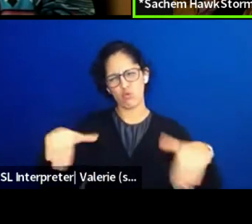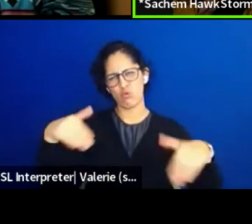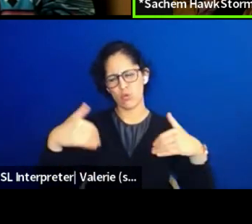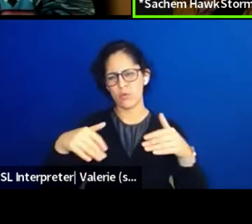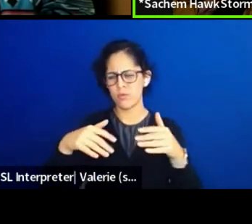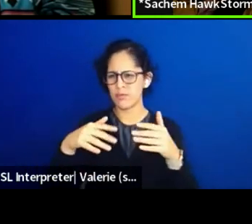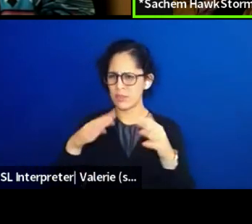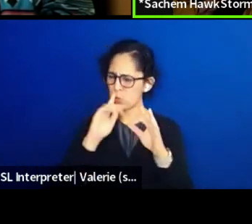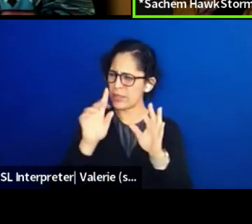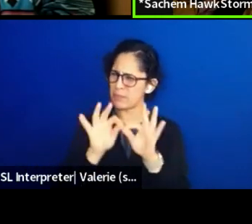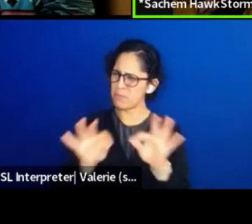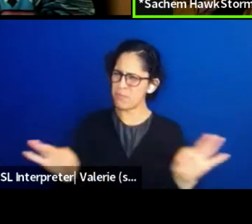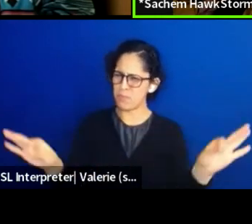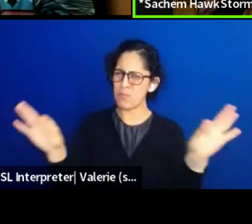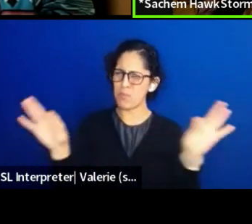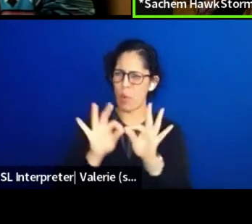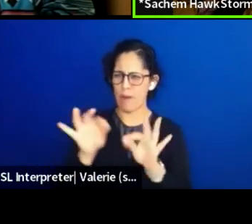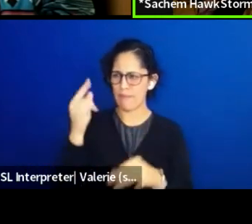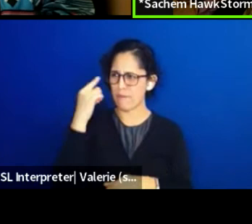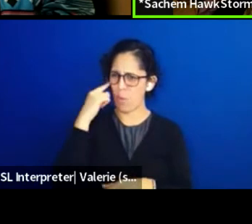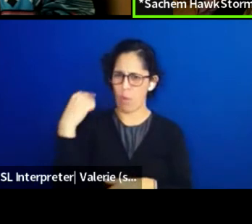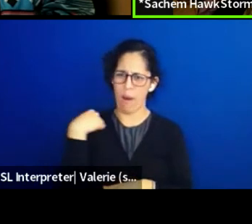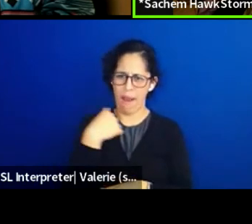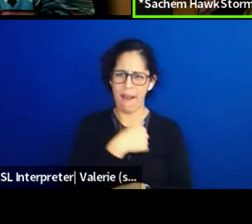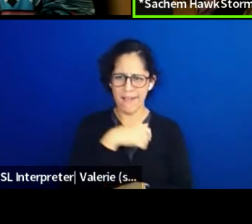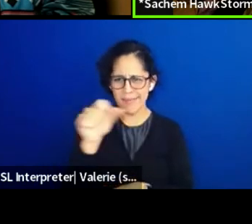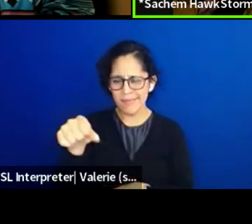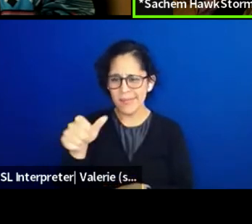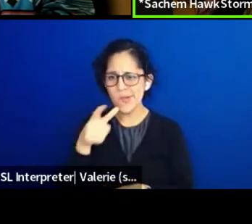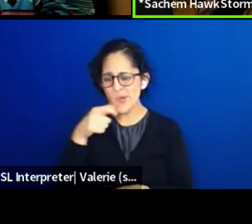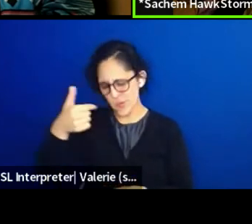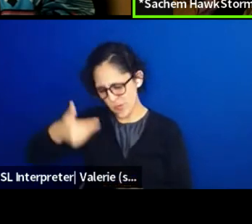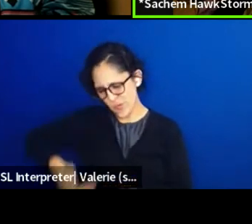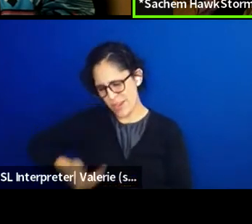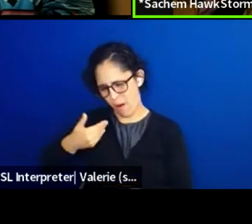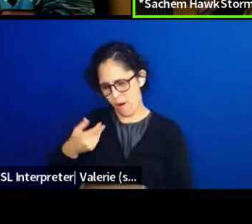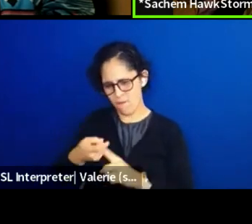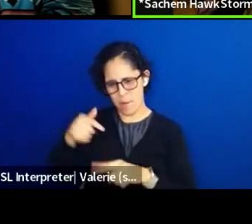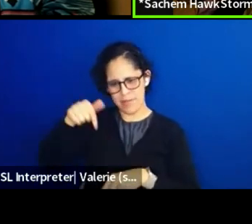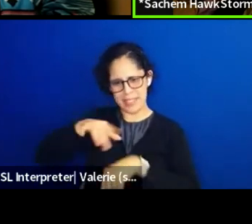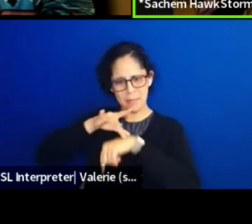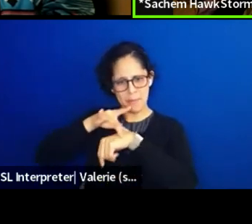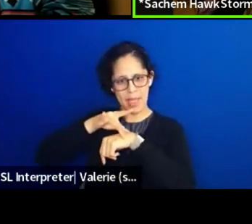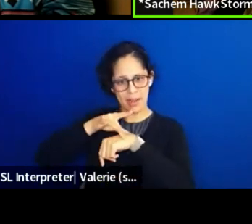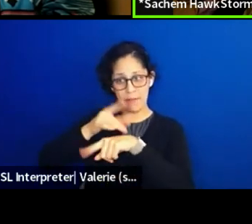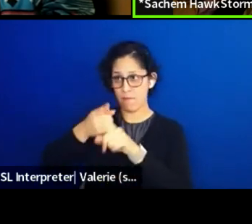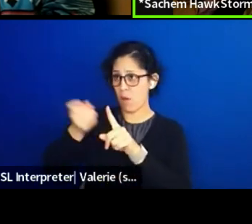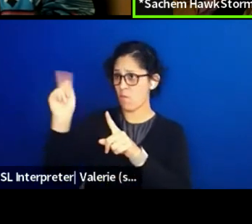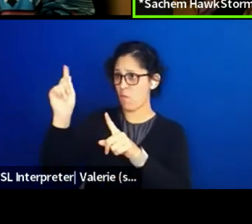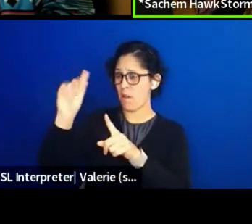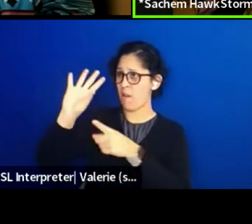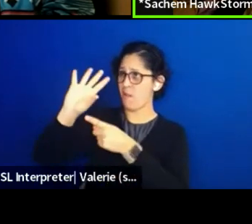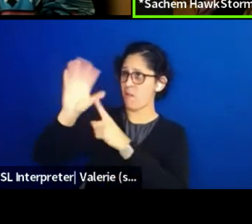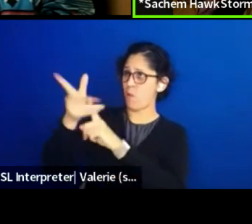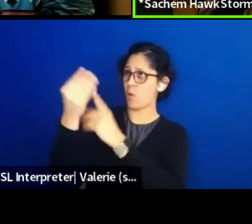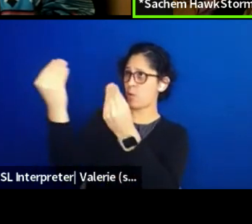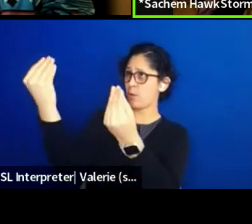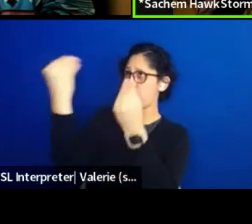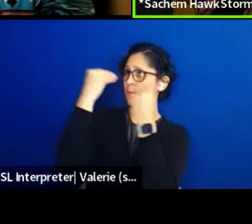It's like our understanding of who we are and this product comes from our culture and how we're teaching our children,